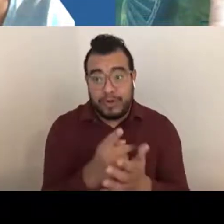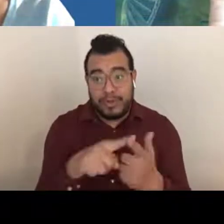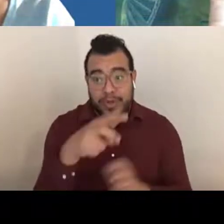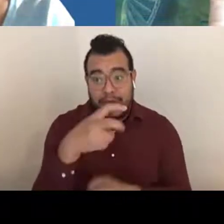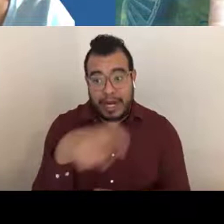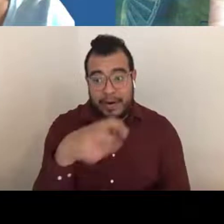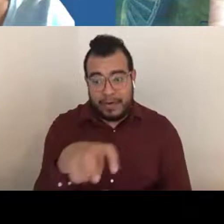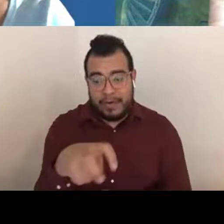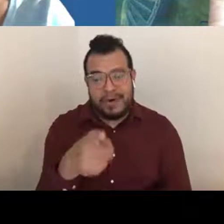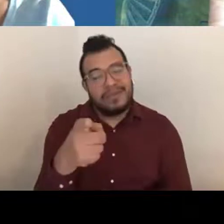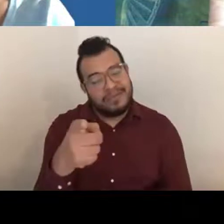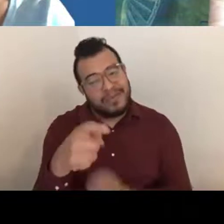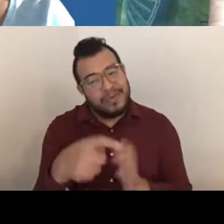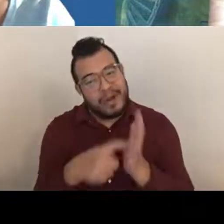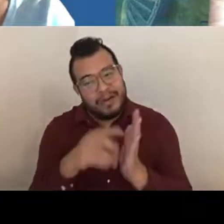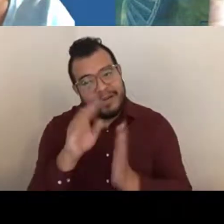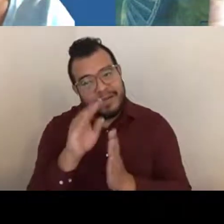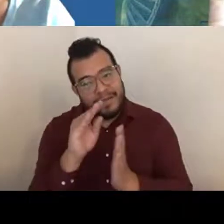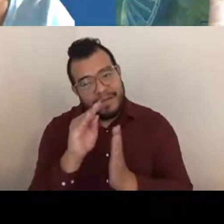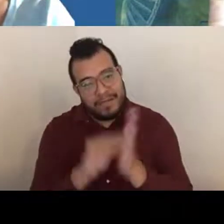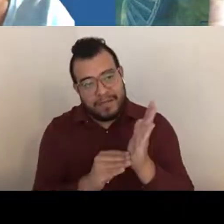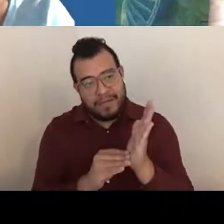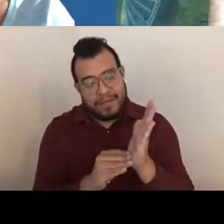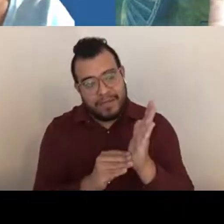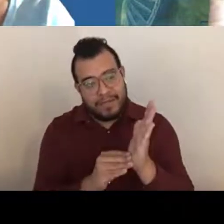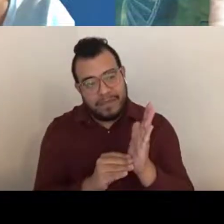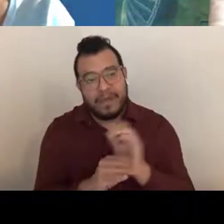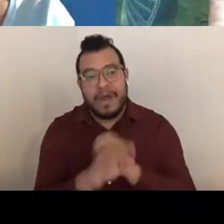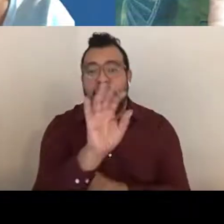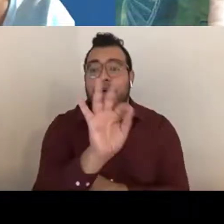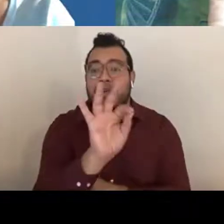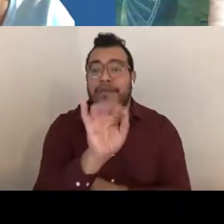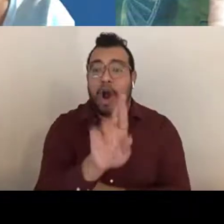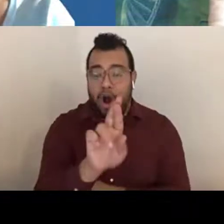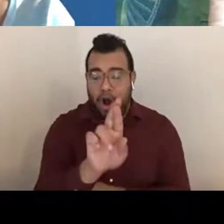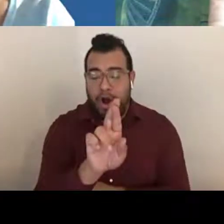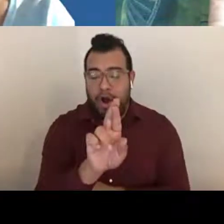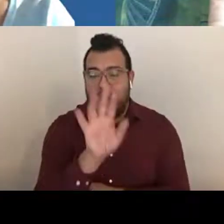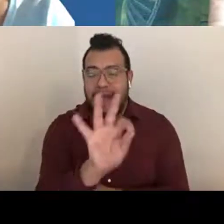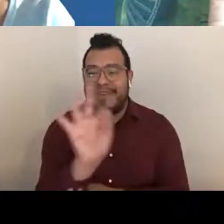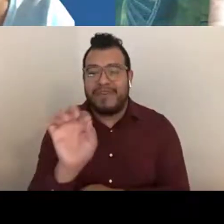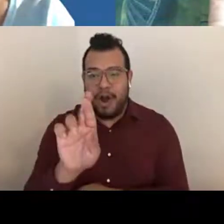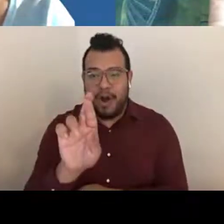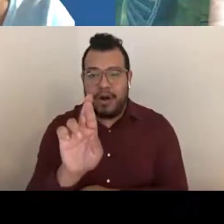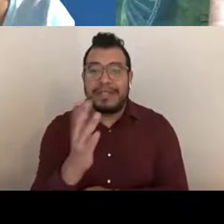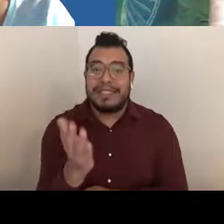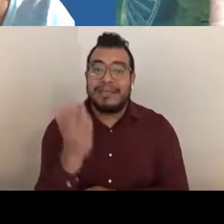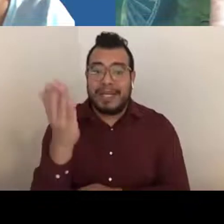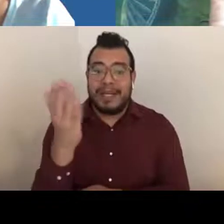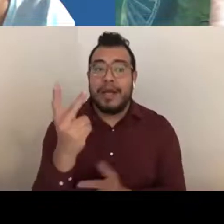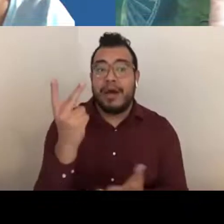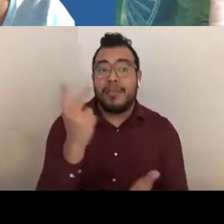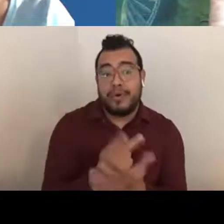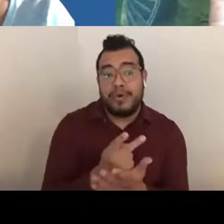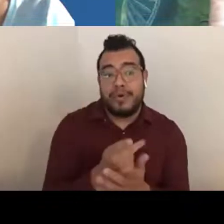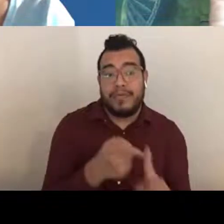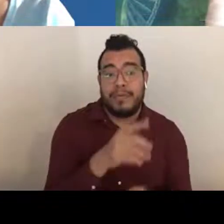Your FFR would have to be submitted and approved by OFM before the request can come to us.